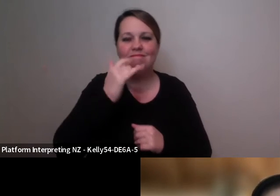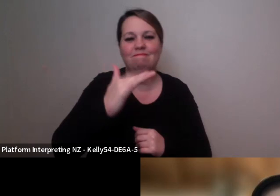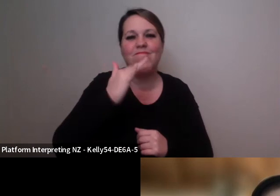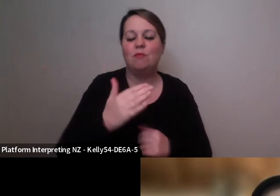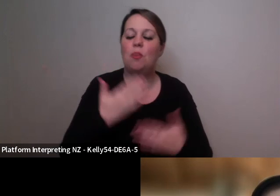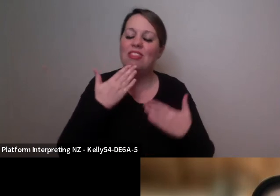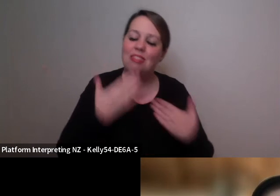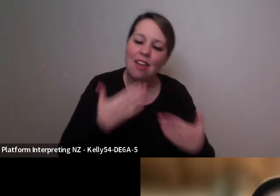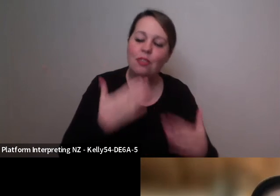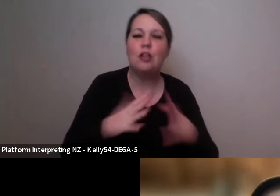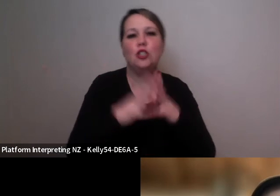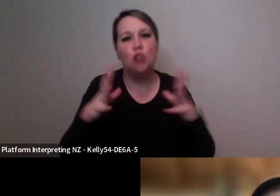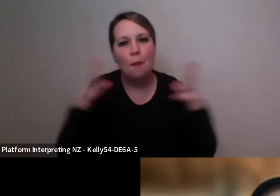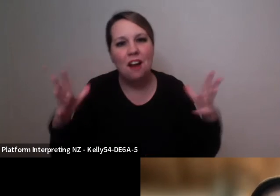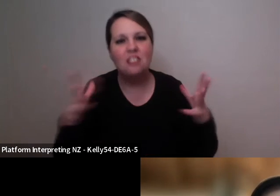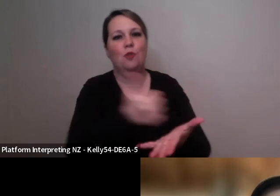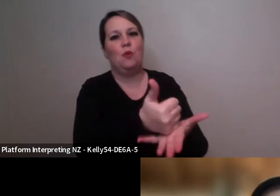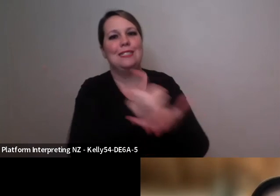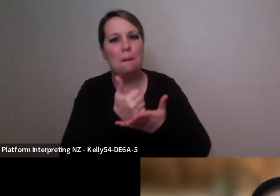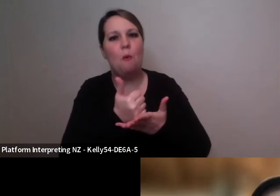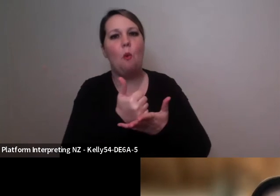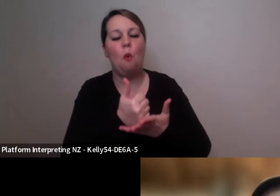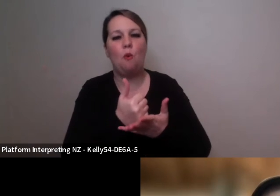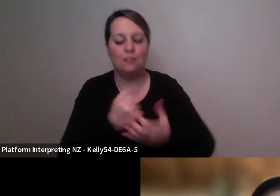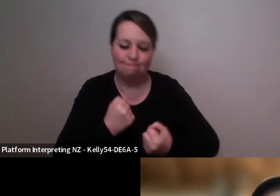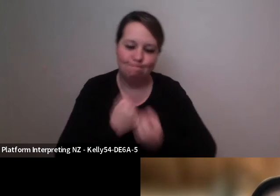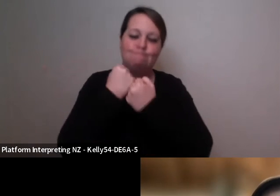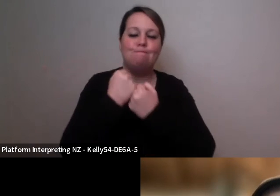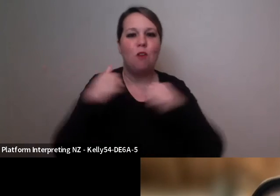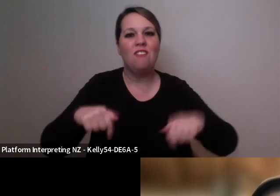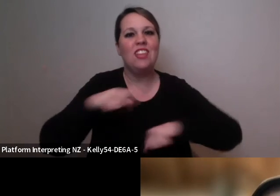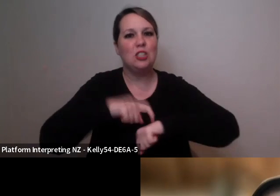Thank you so much for your support of uh of this time, our International Creative